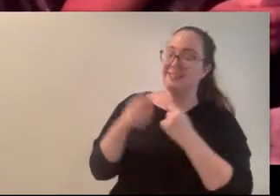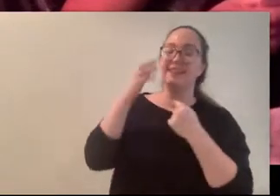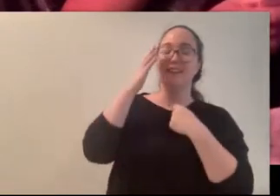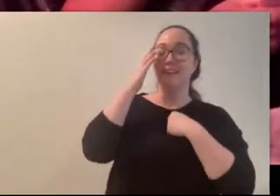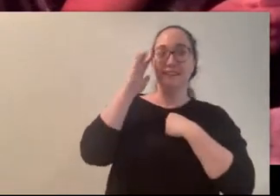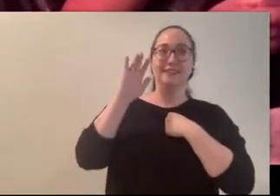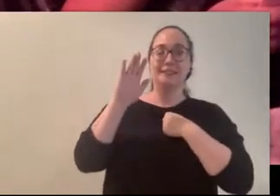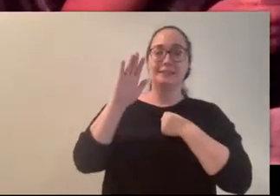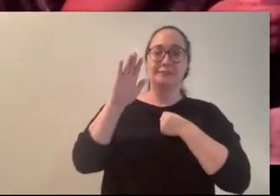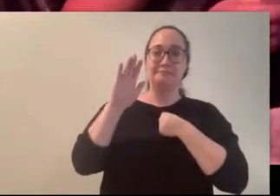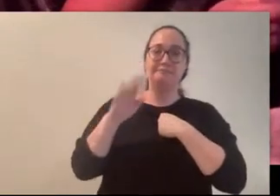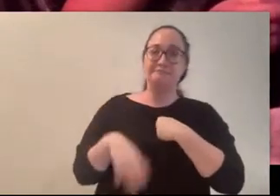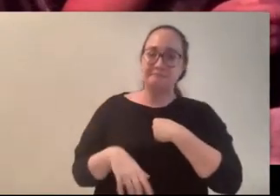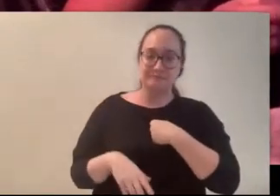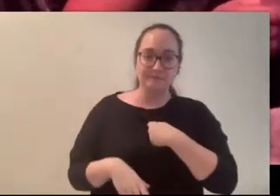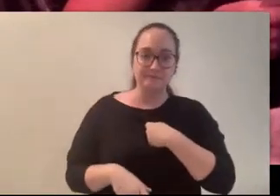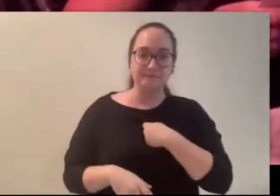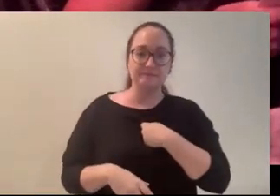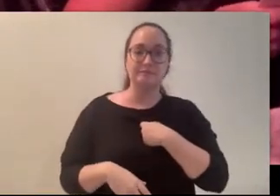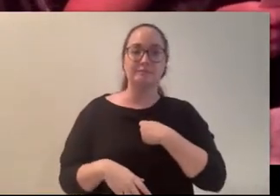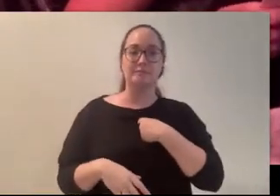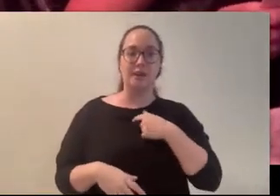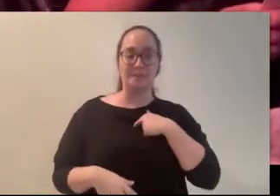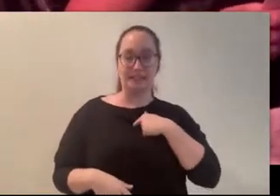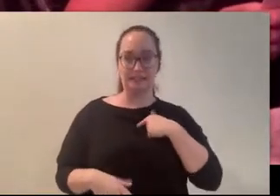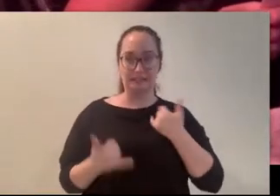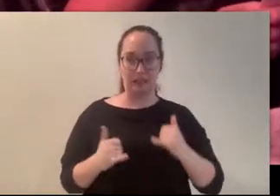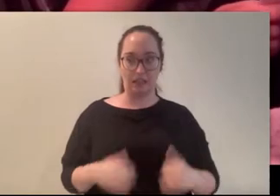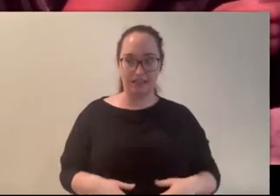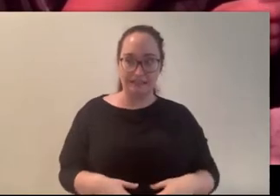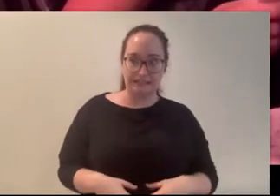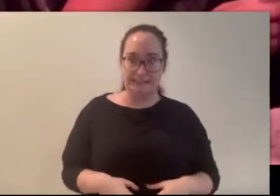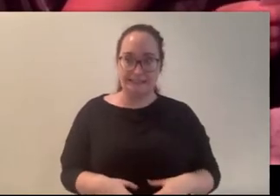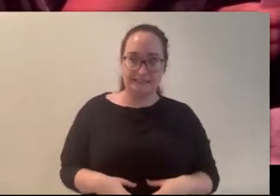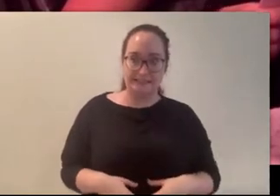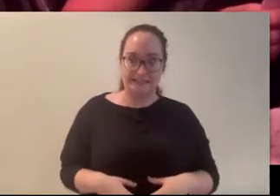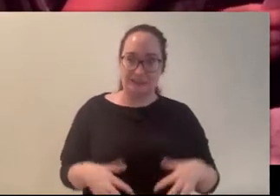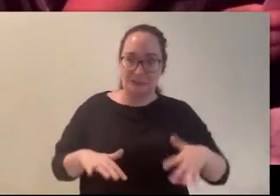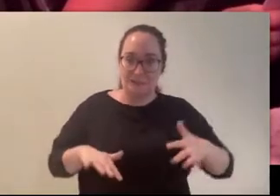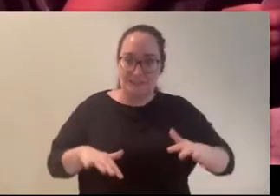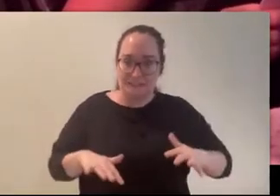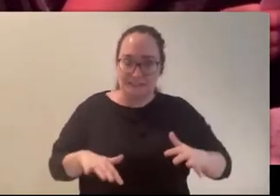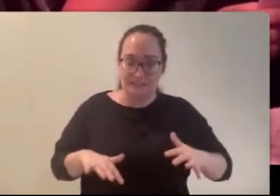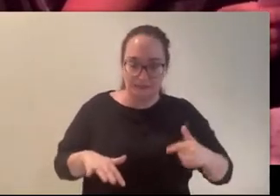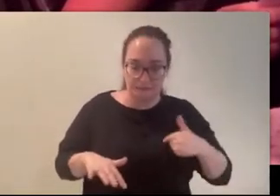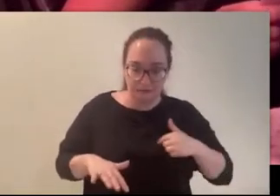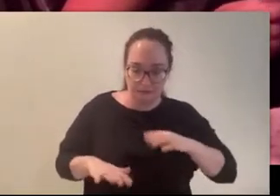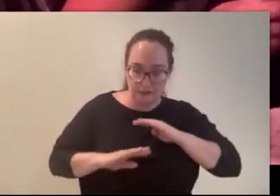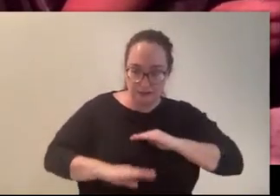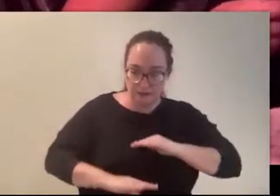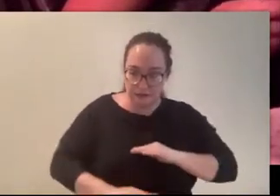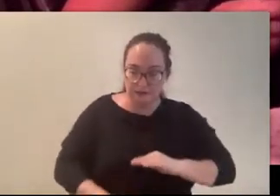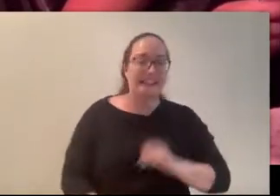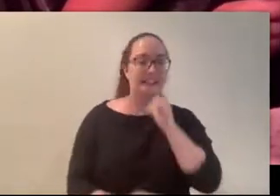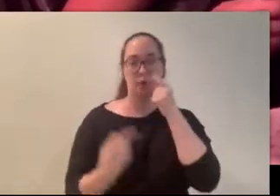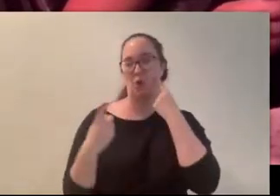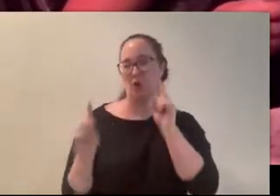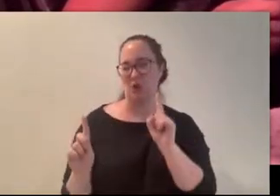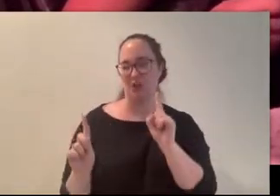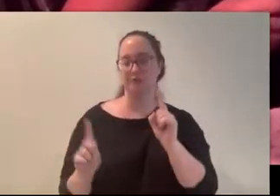that to all the butterflies stirring in my stomach, but it didn’t do much good. We climbed off our bikes and set them on their